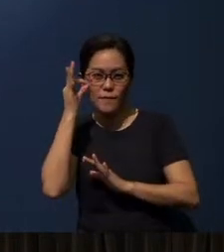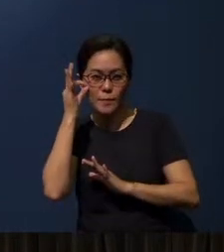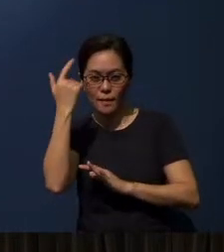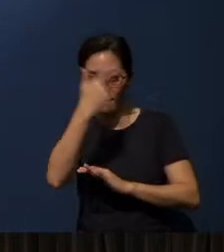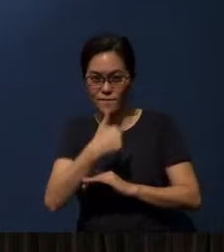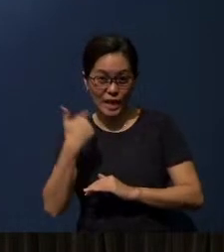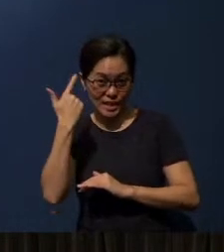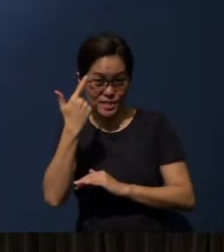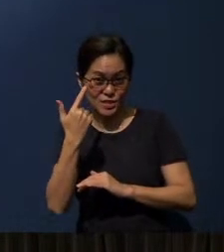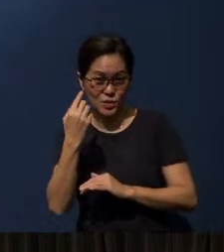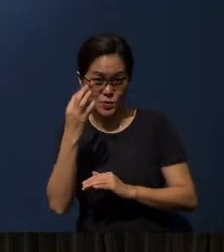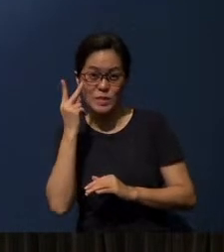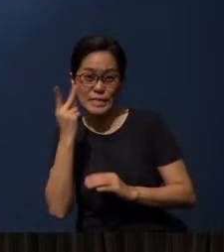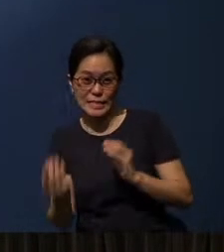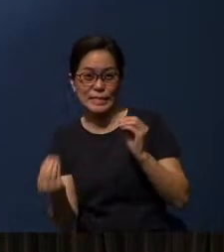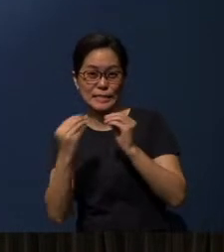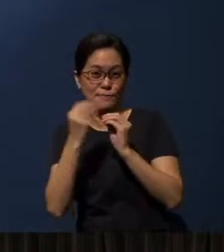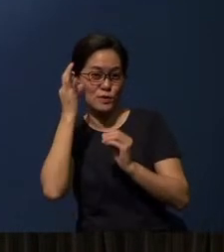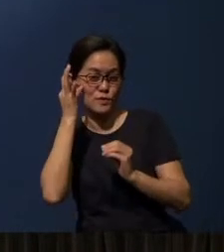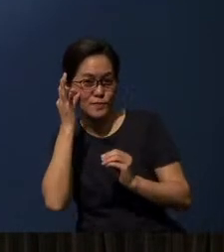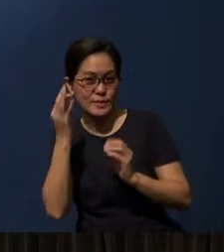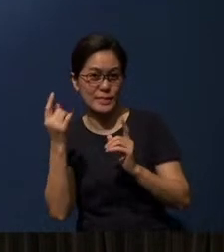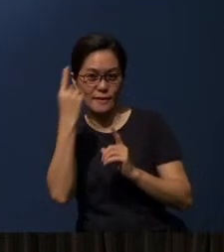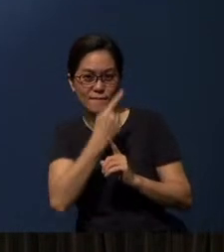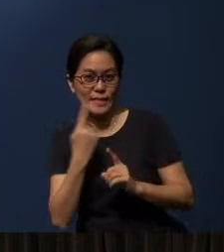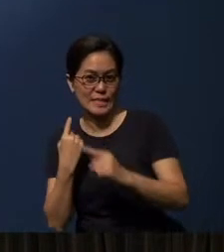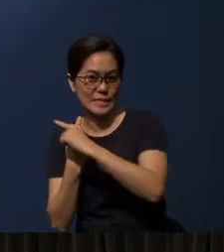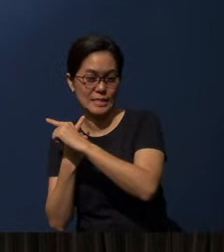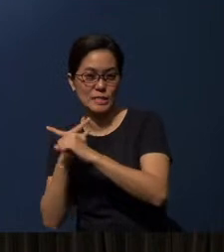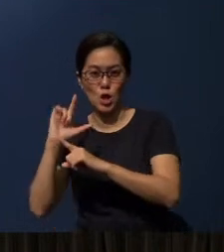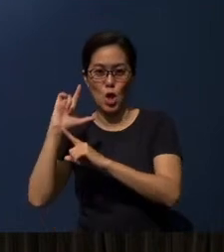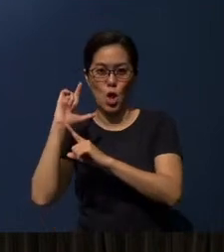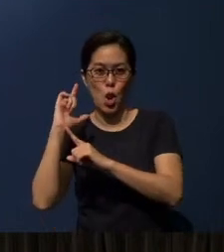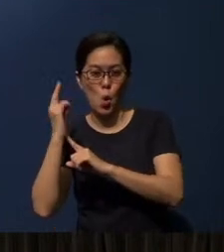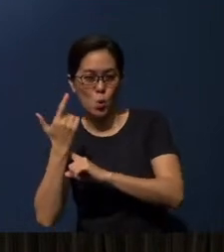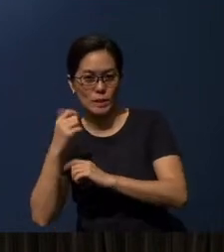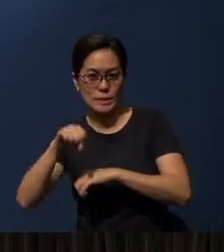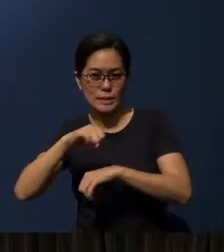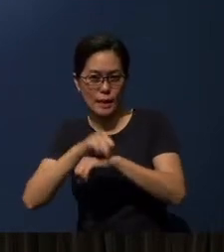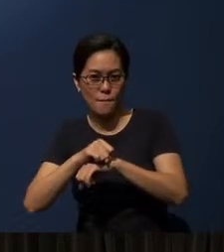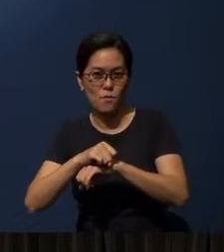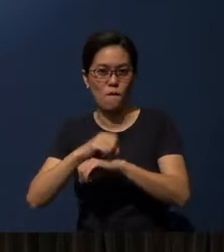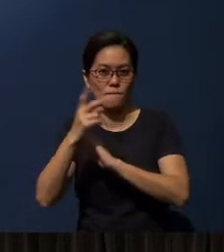you'll spot more familiar faces right now in this local Singapore video. Let's have the video.